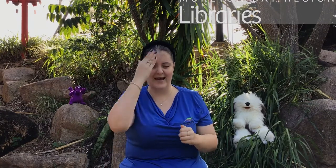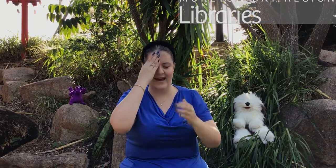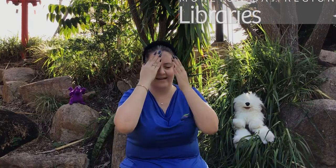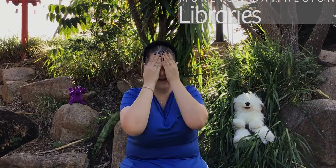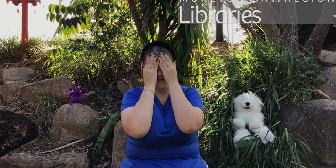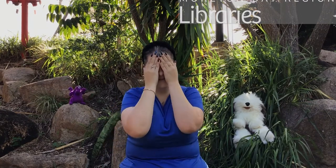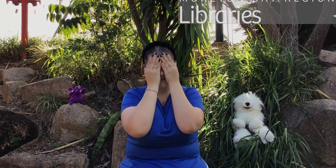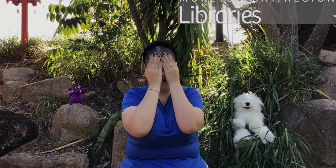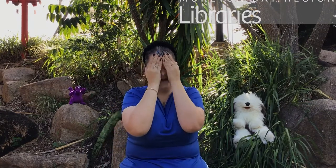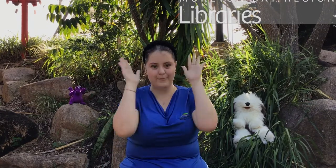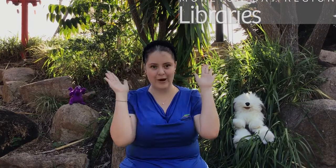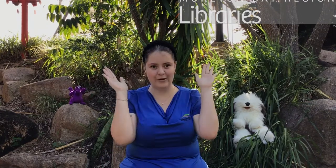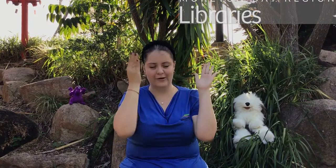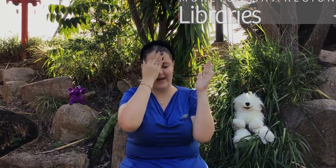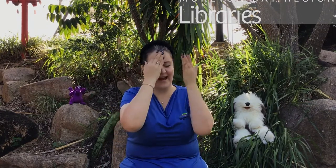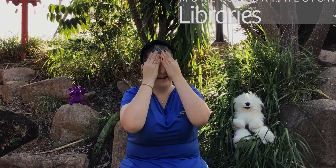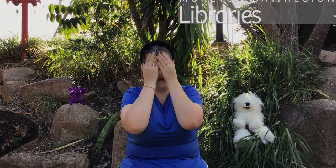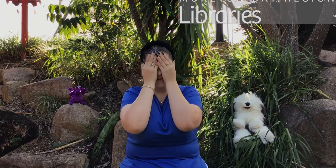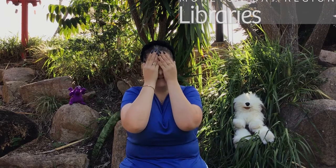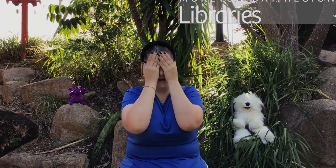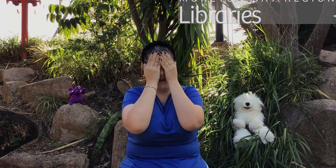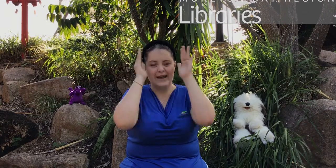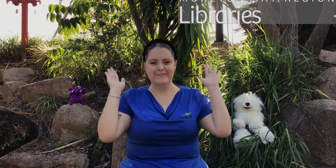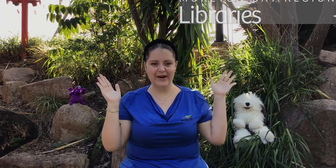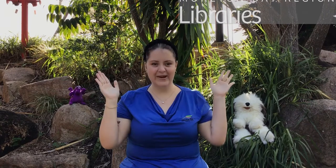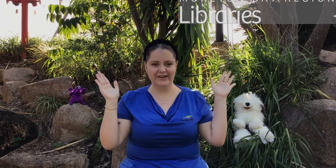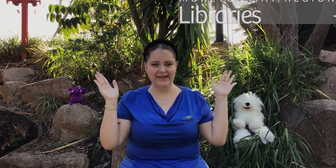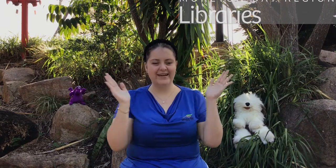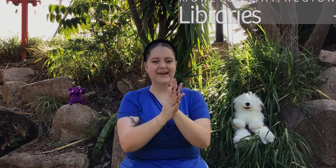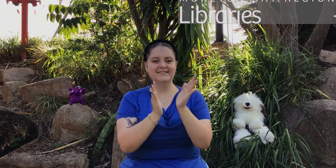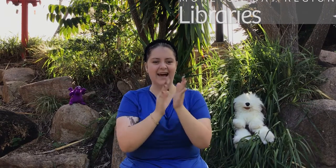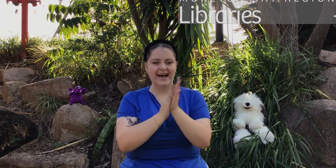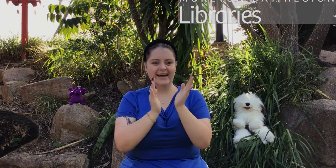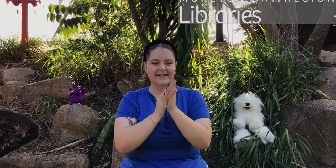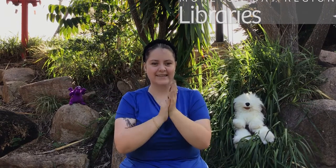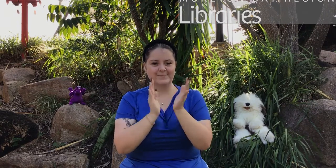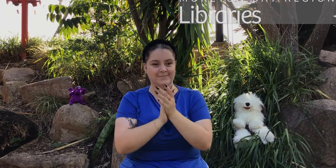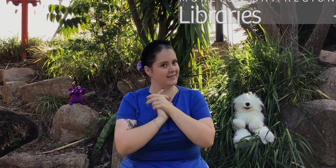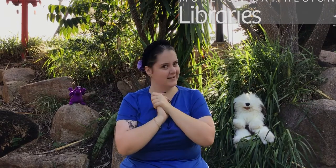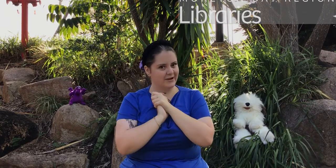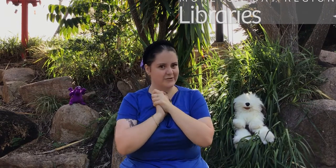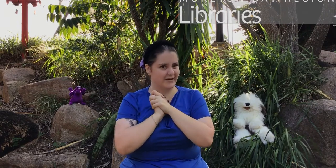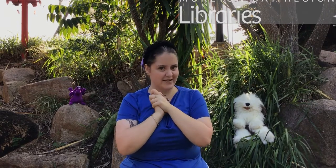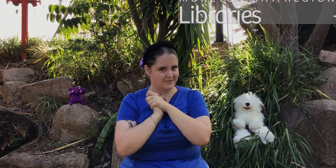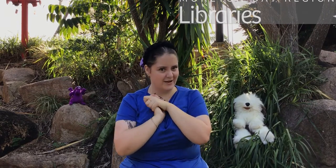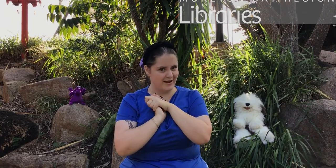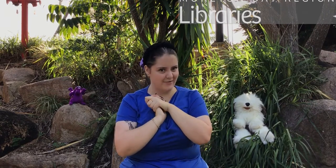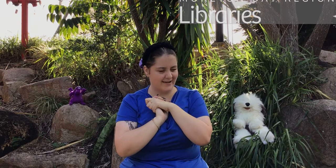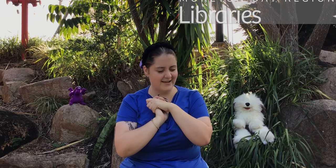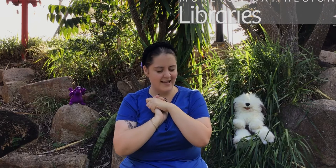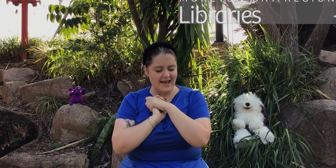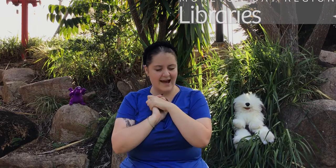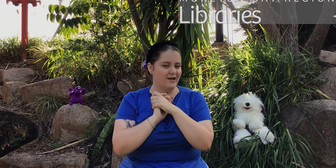Out of sight, (Boo!) out of sight. (Boo!)' Well done! we're gonna do our next round now, ready? I